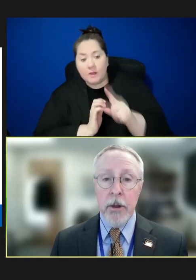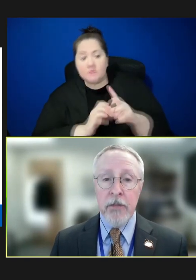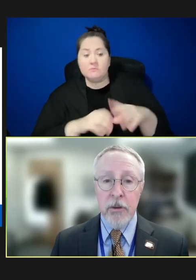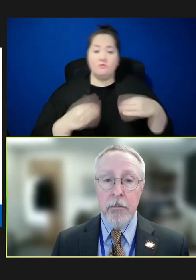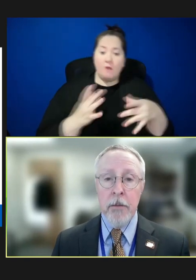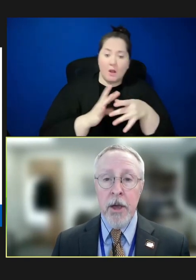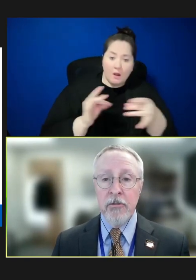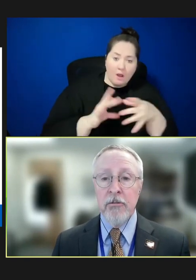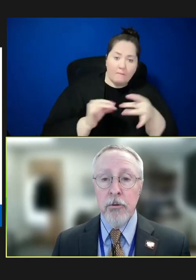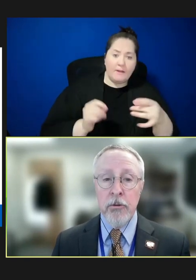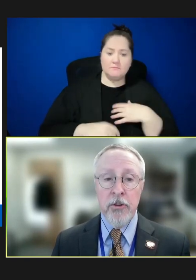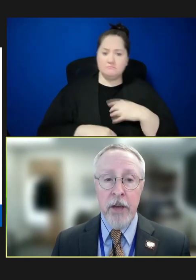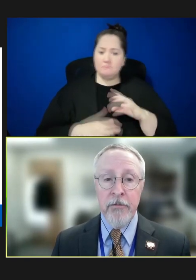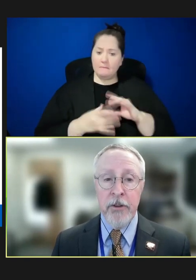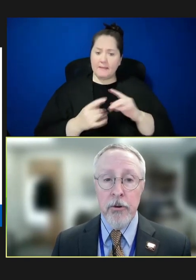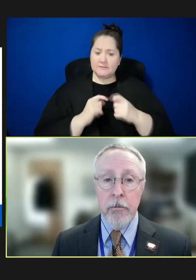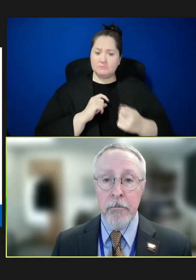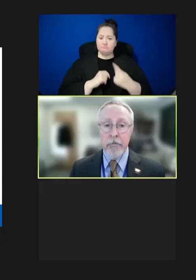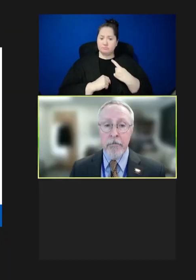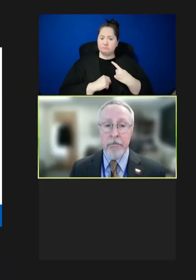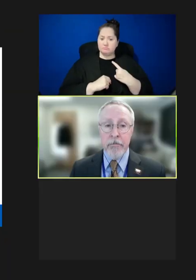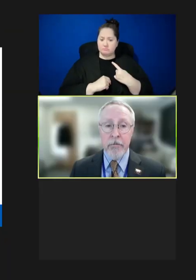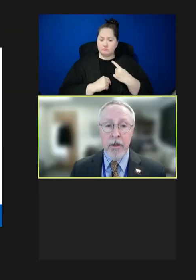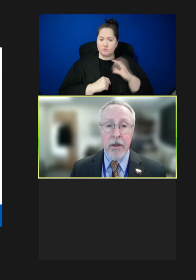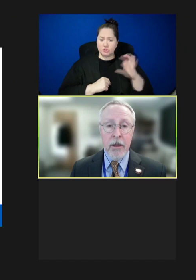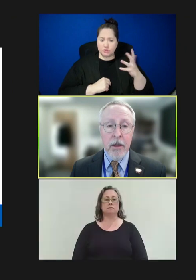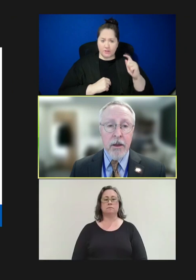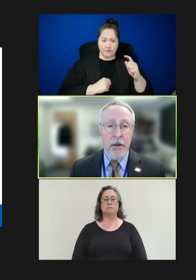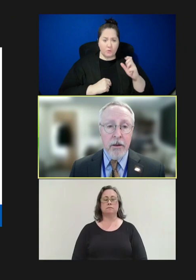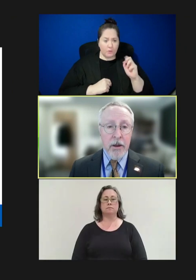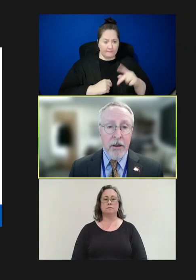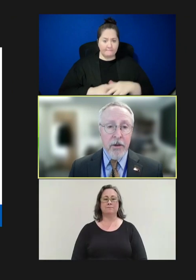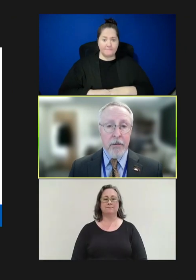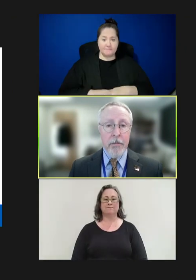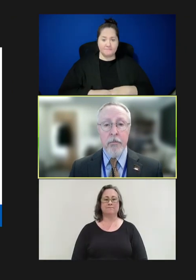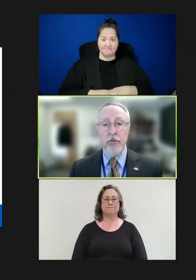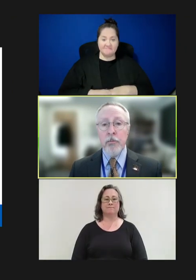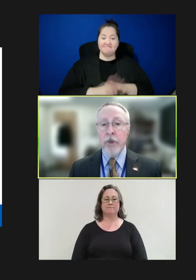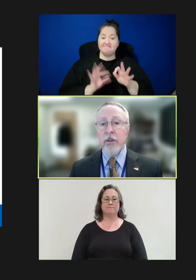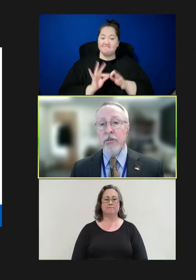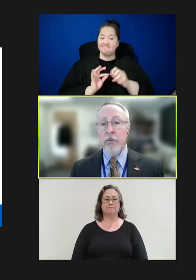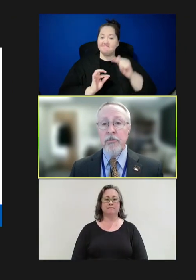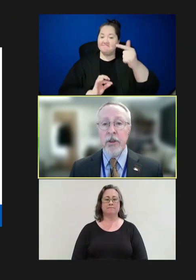please send me a message through the chat feature. NVAC members previously received